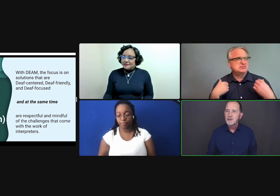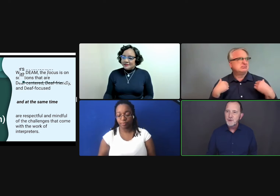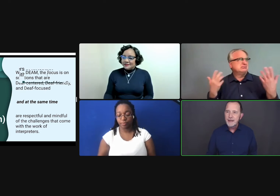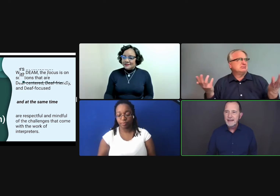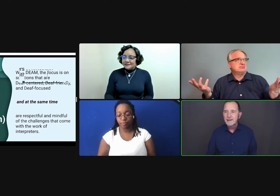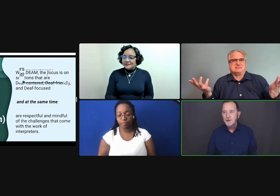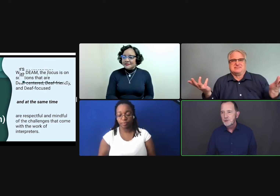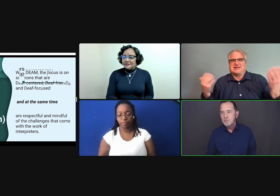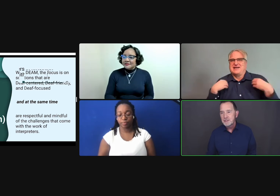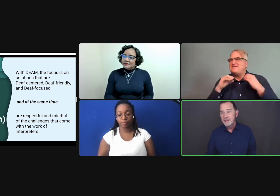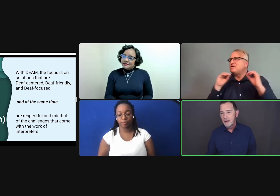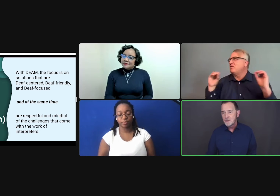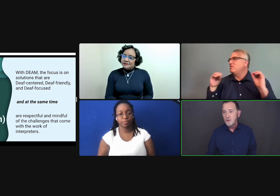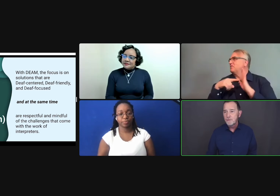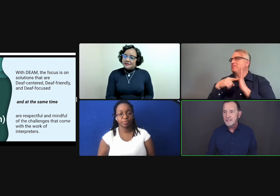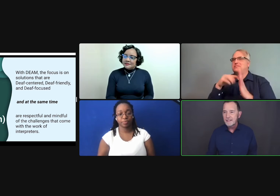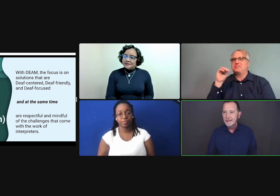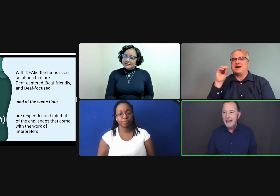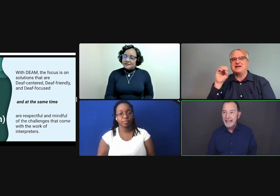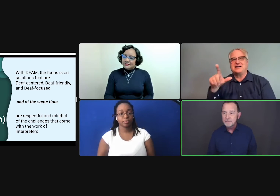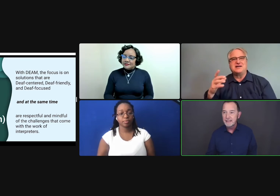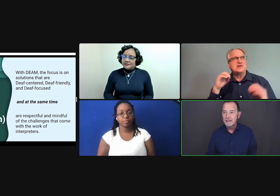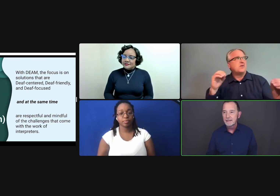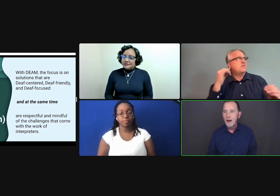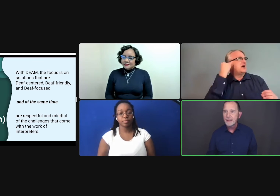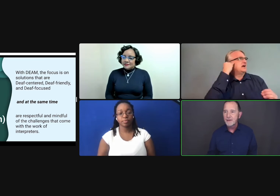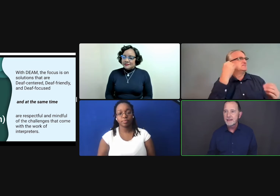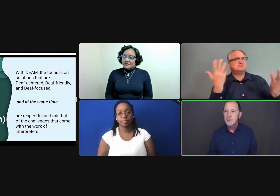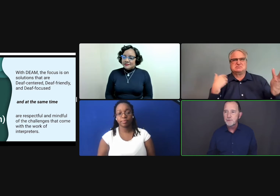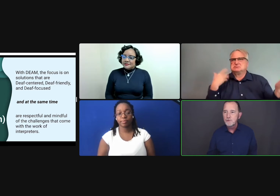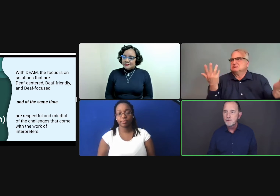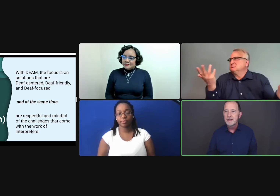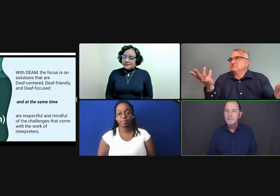Aundrea and other interpreters at the college where I've worked have asked me how they can improve.